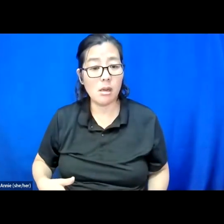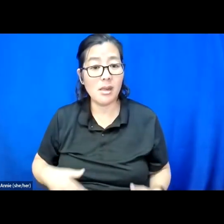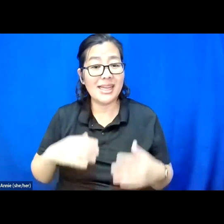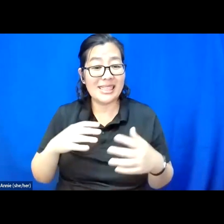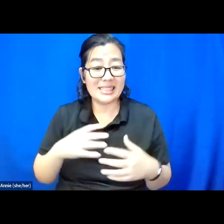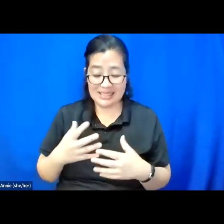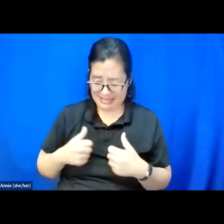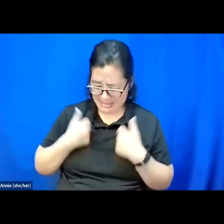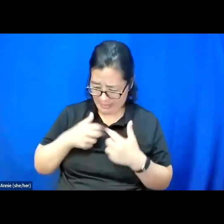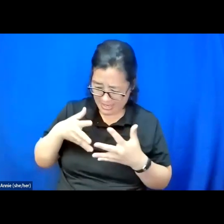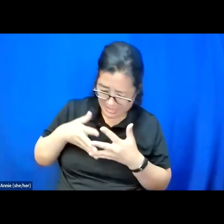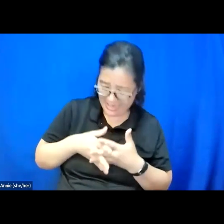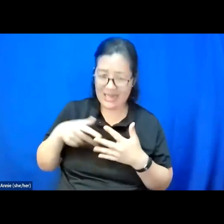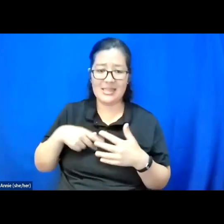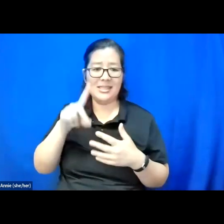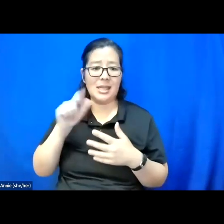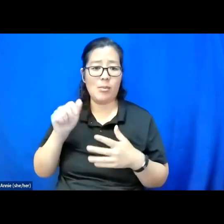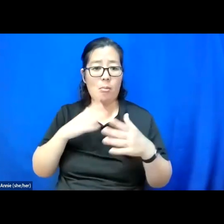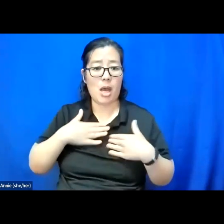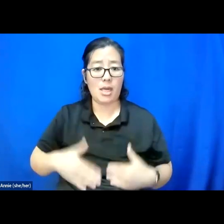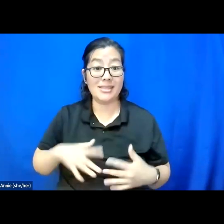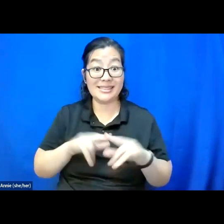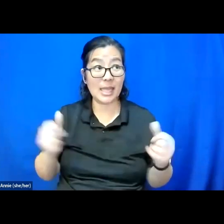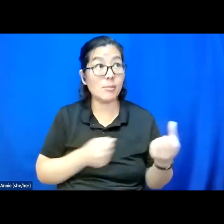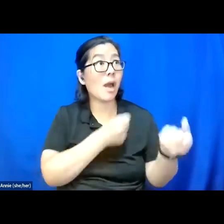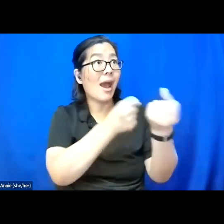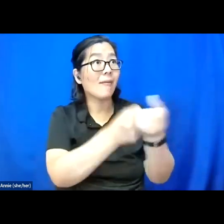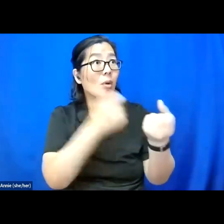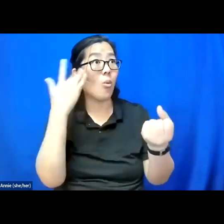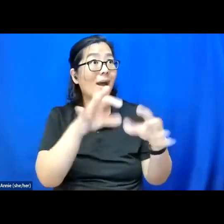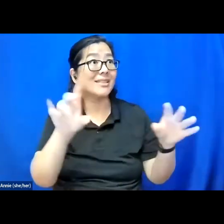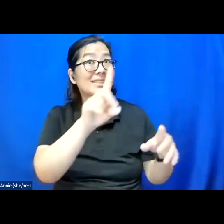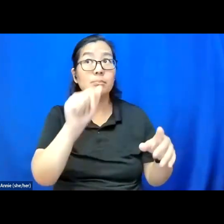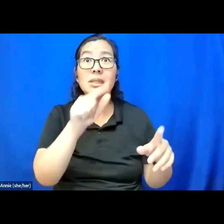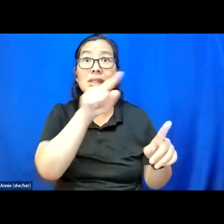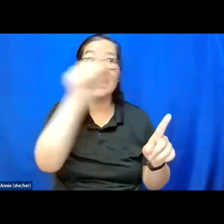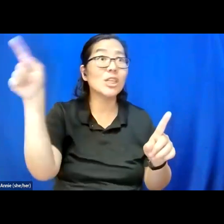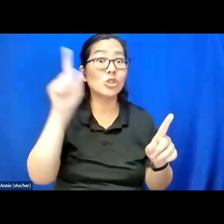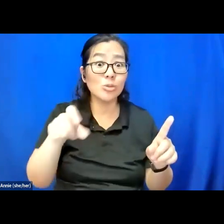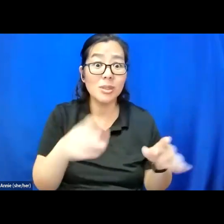while simultaneously advocating for why disability should matter to so many people is a draining idea.